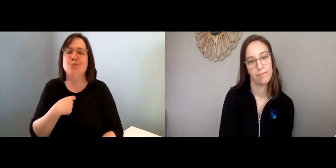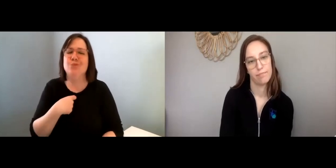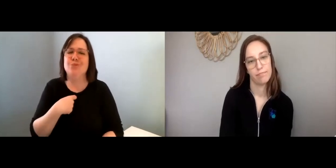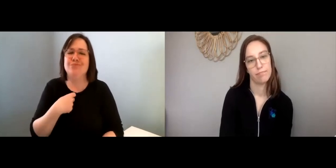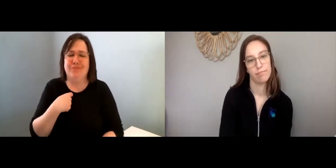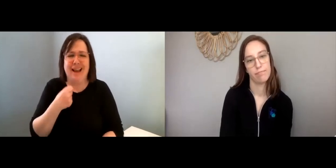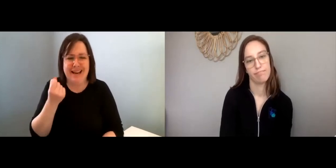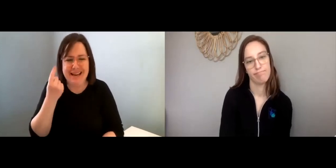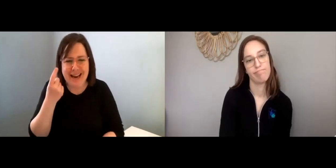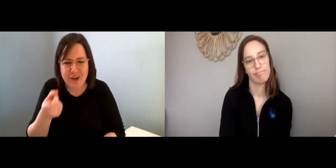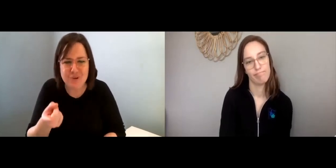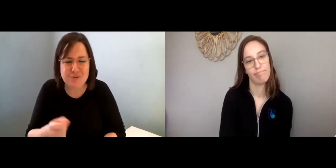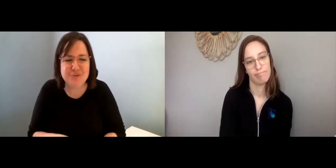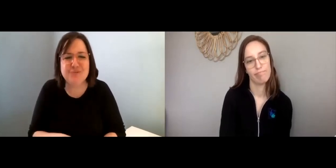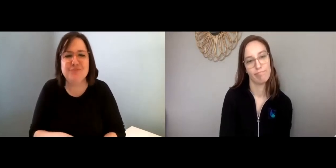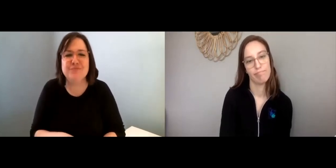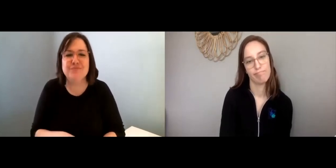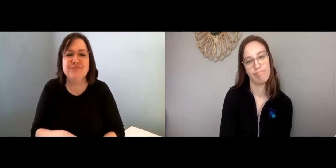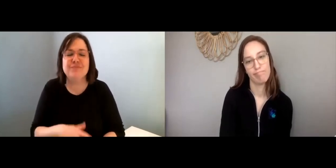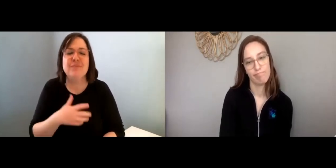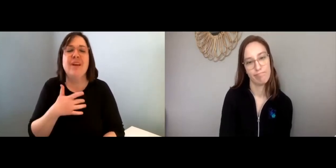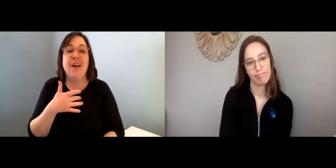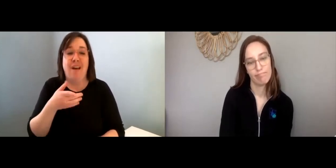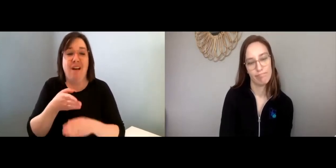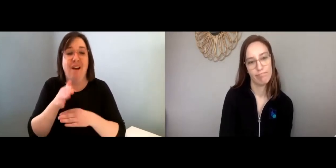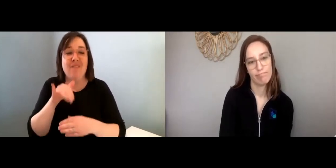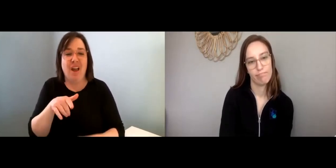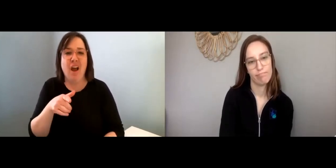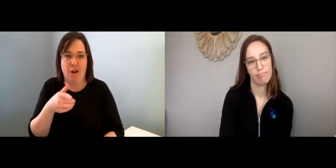yeah, you just want someone to say that, you know, that they get you.